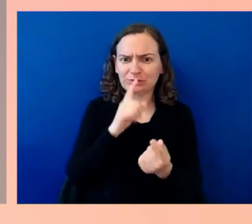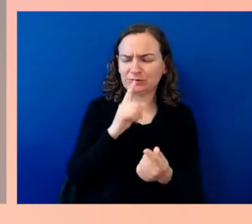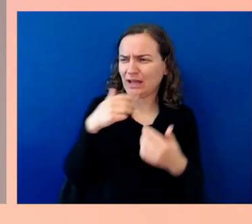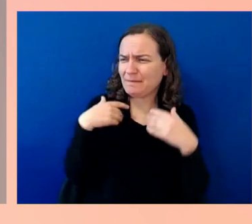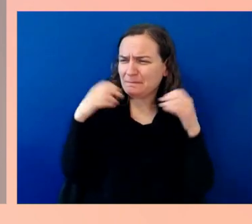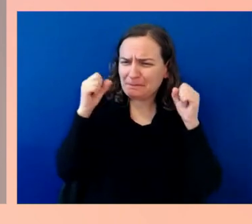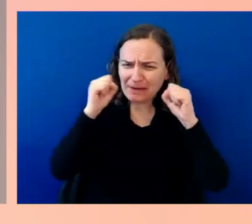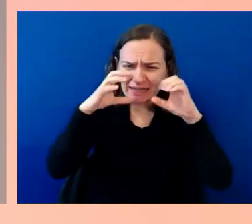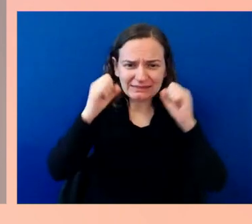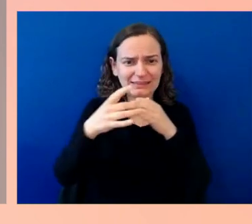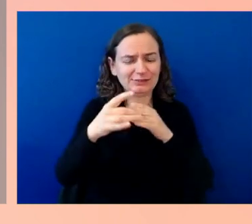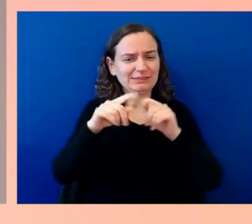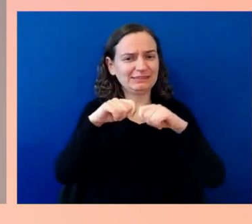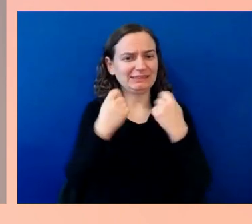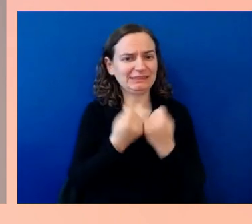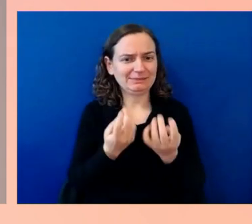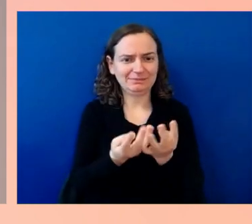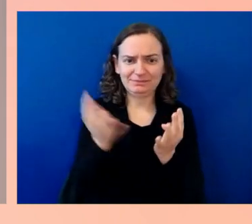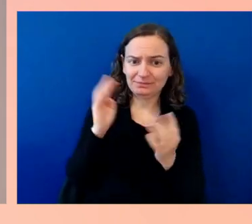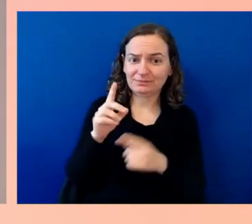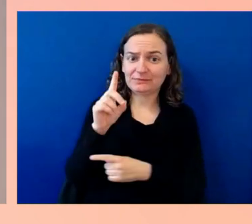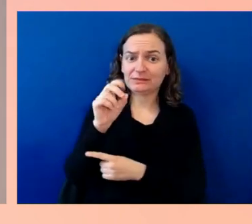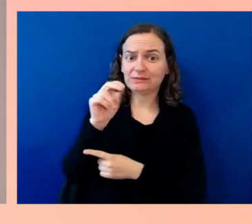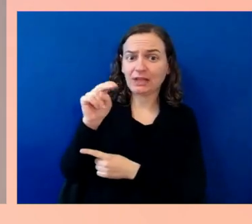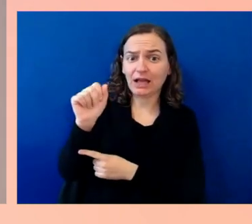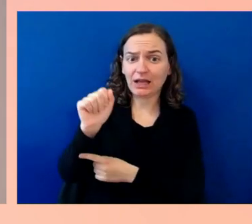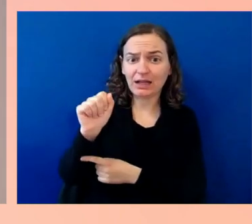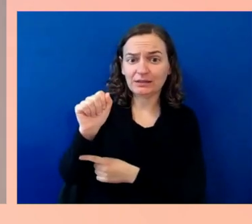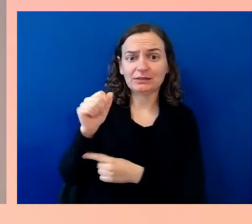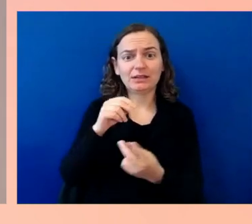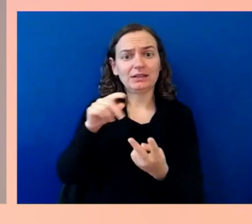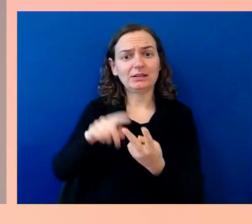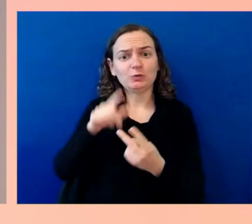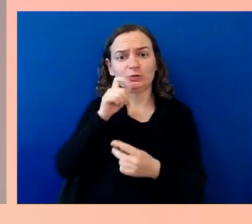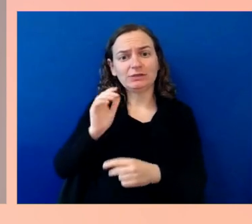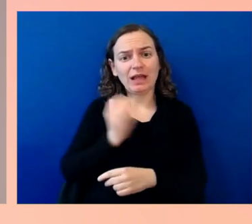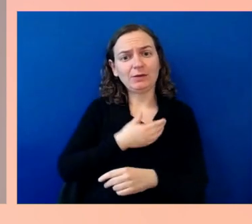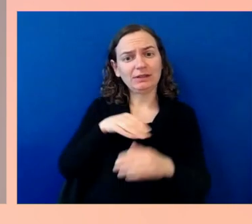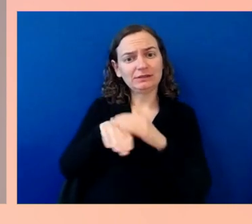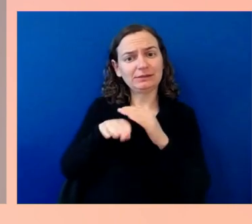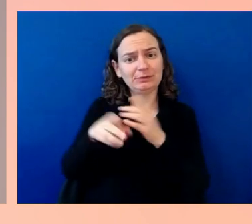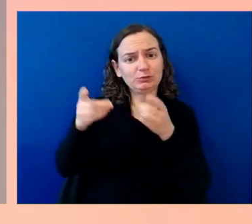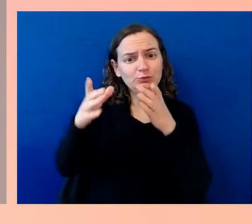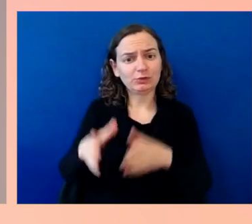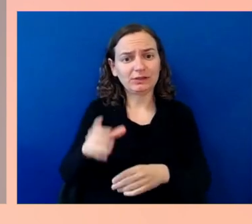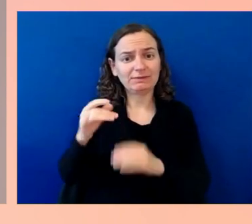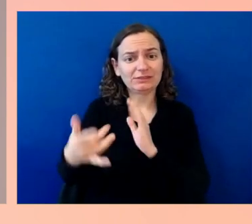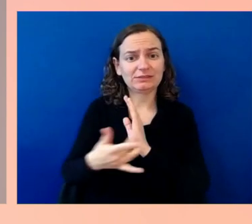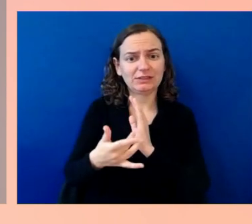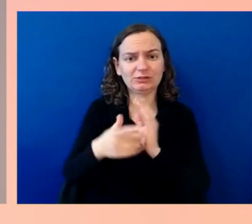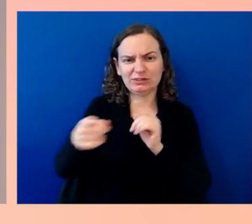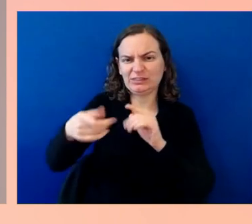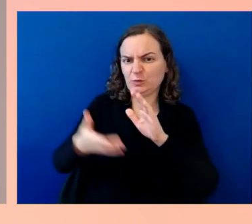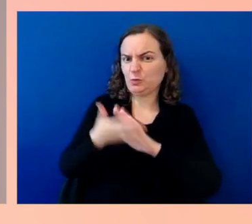who is the accessibility Director of Technology. She runs the whole ship on my team. Bob, Dona, take it away.